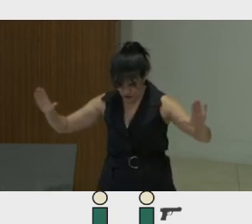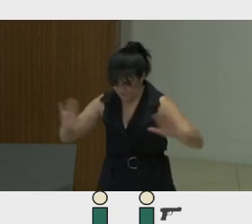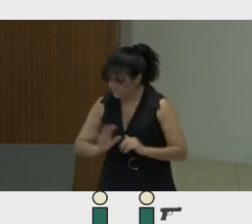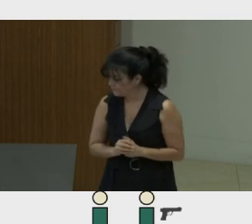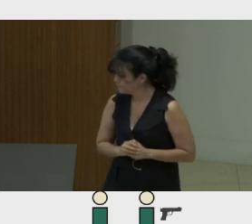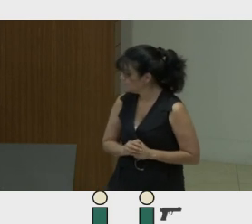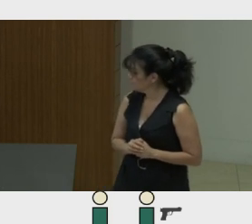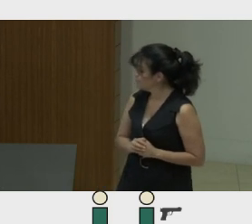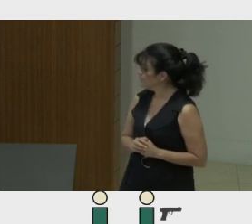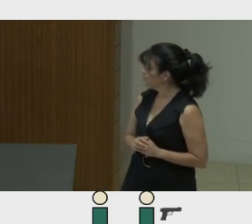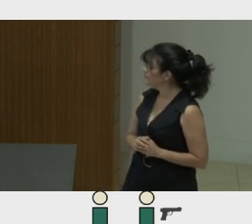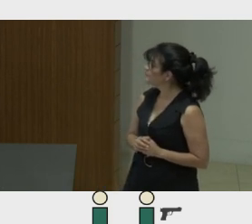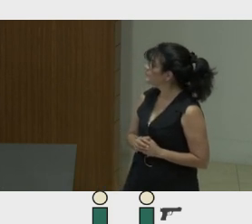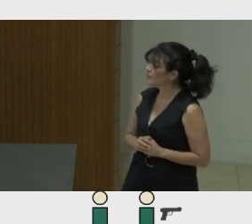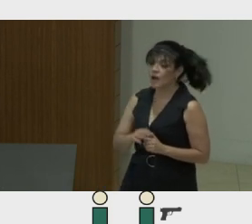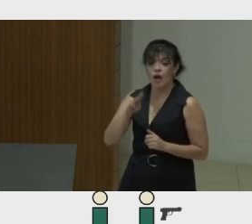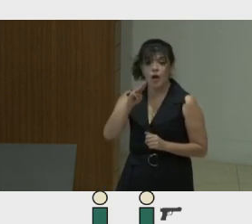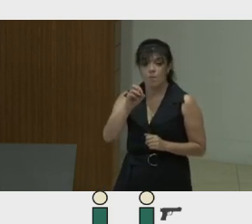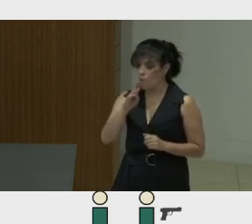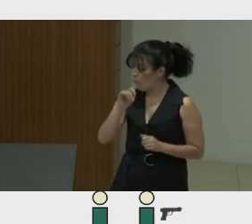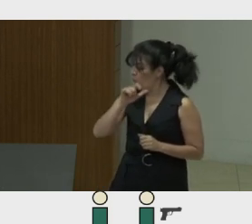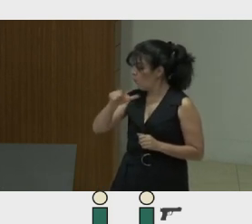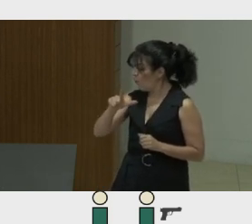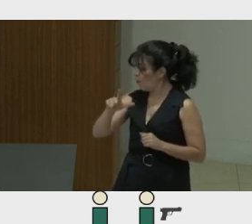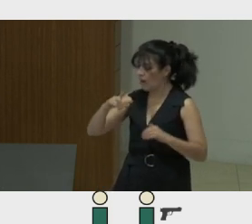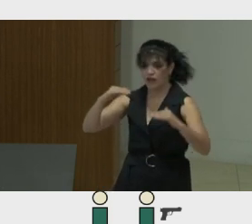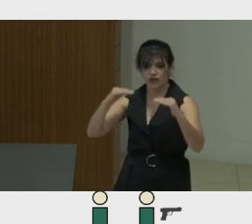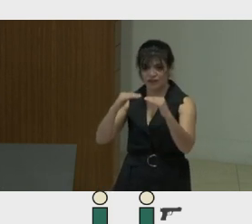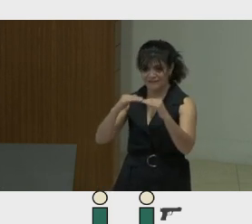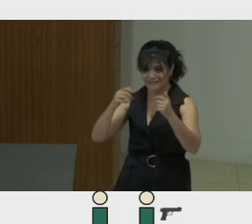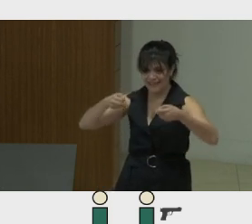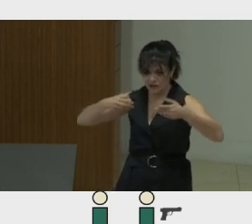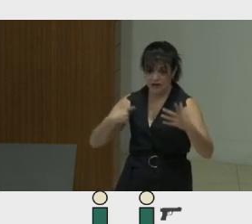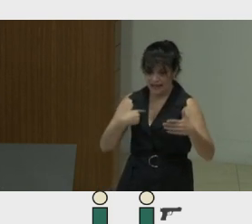So if we look at that element of moral justification, the blinding factor of ends justifies the means.